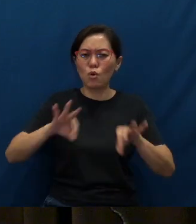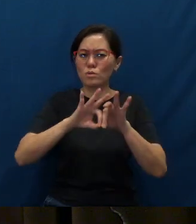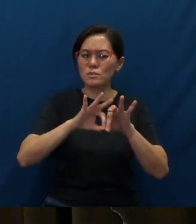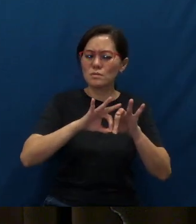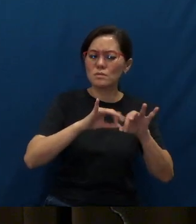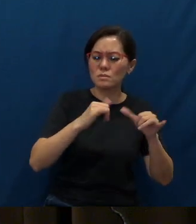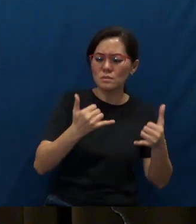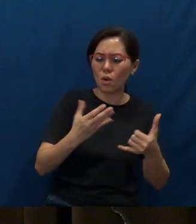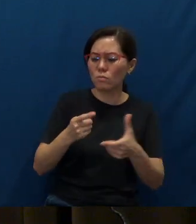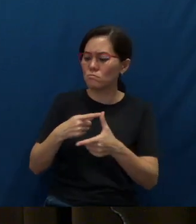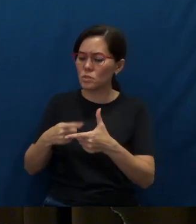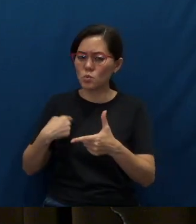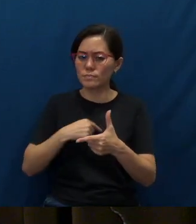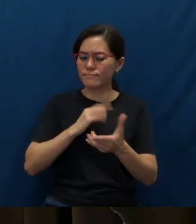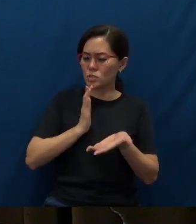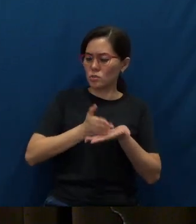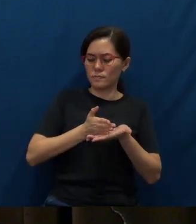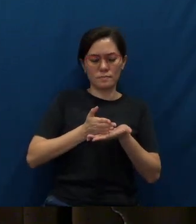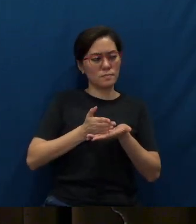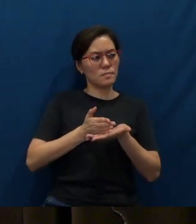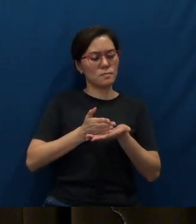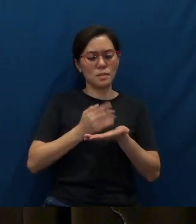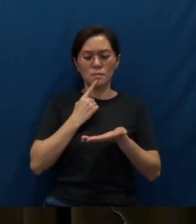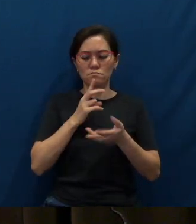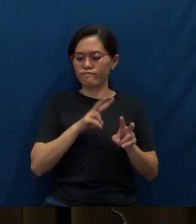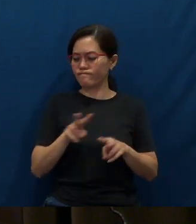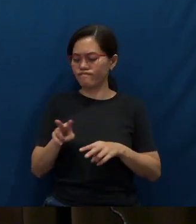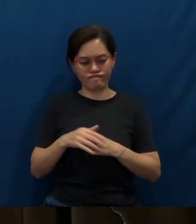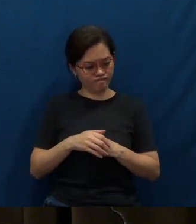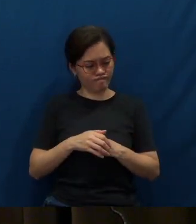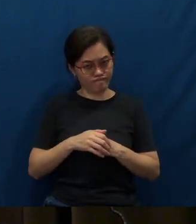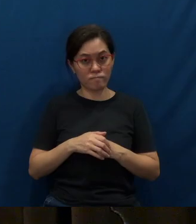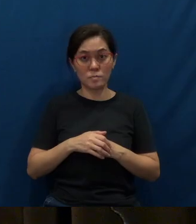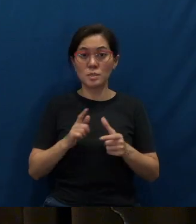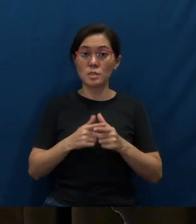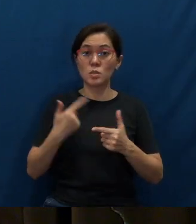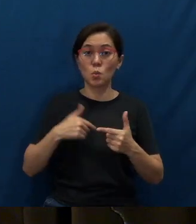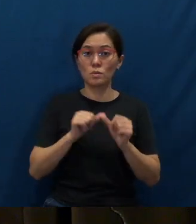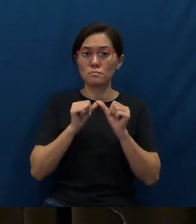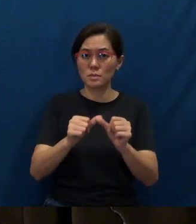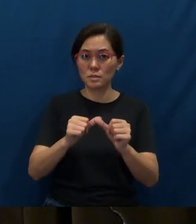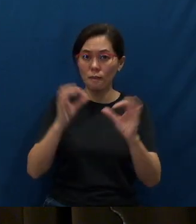that we stop and take stock, so that we can remain focused on what is important